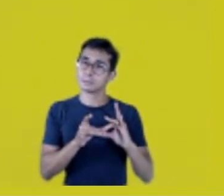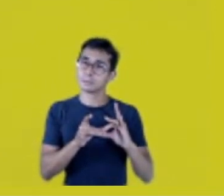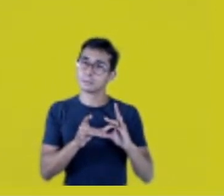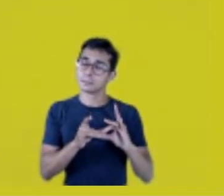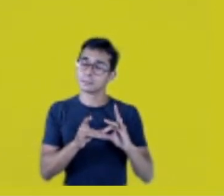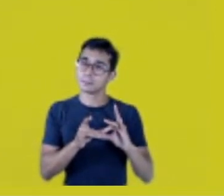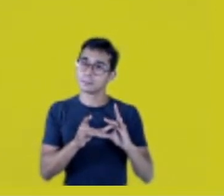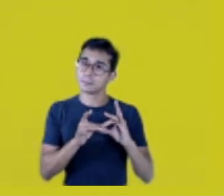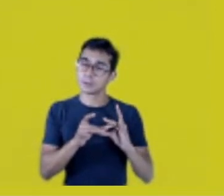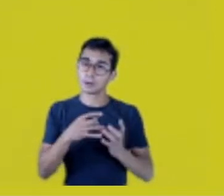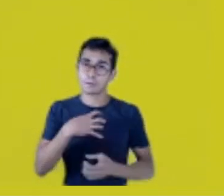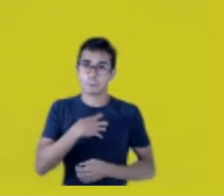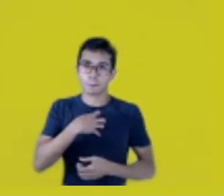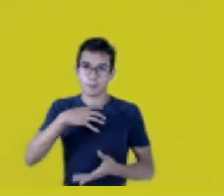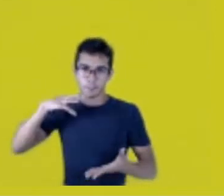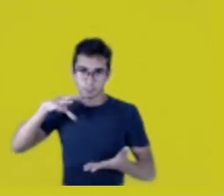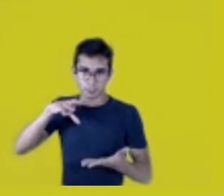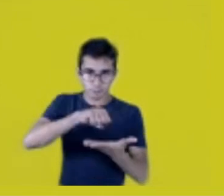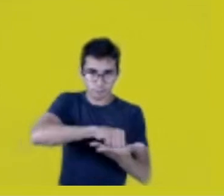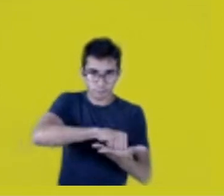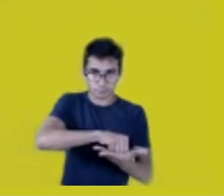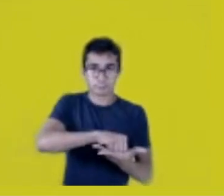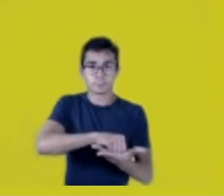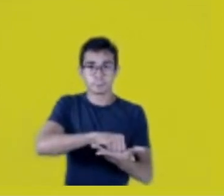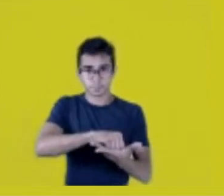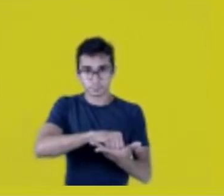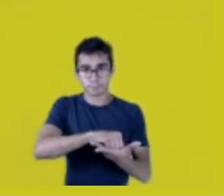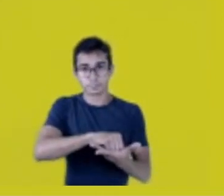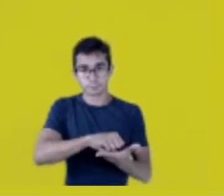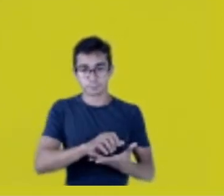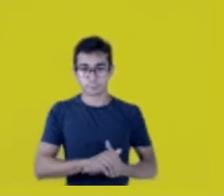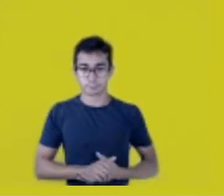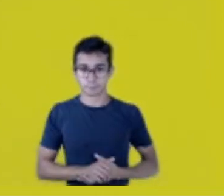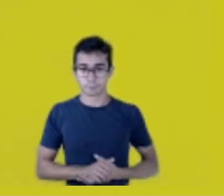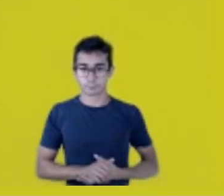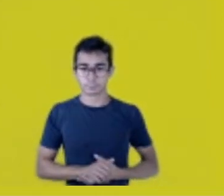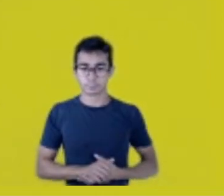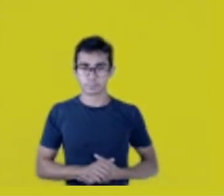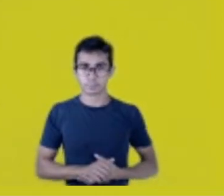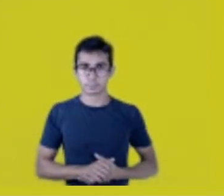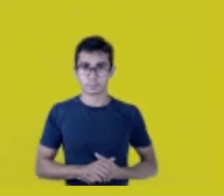This matter of the appropriation of the symbolic universe